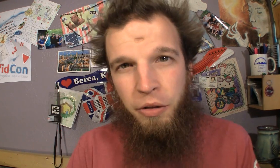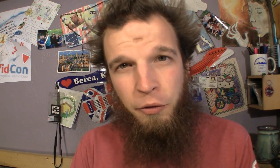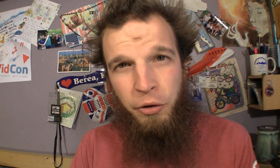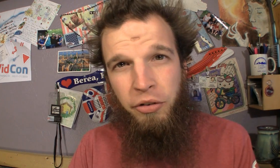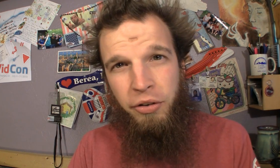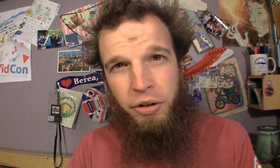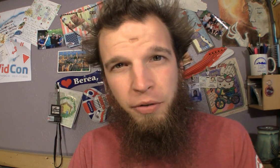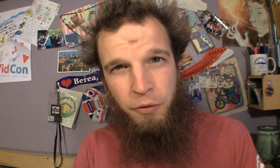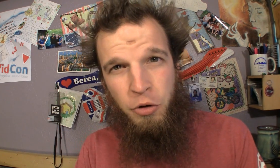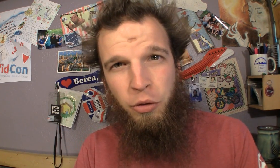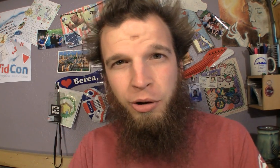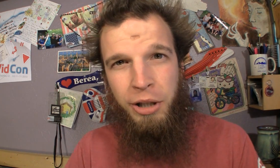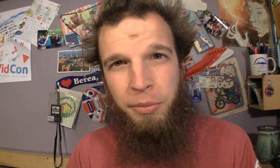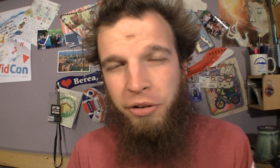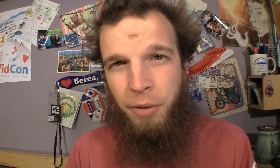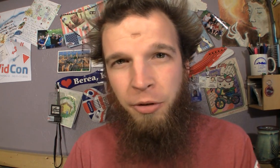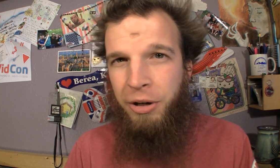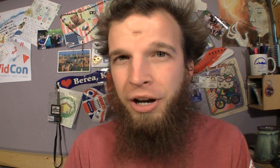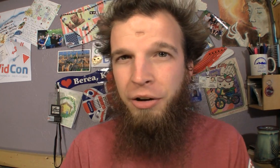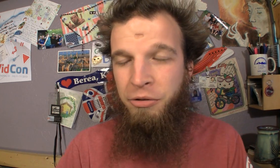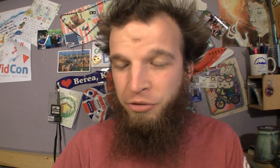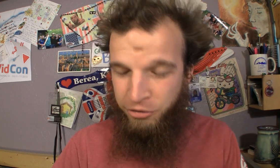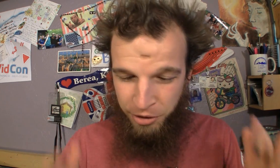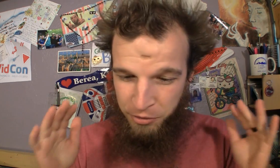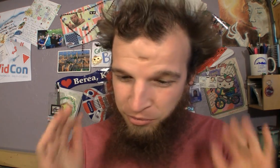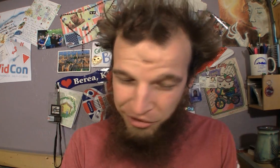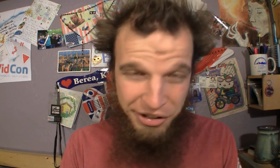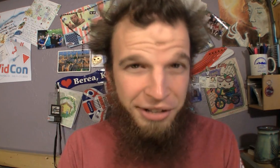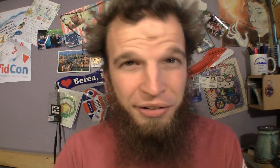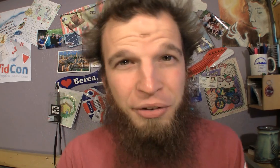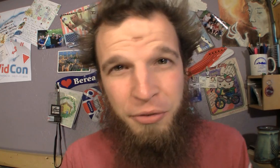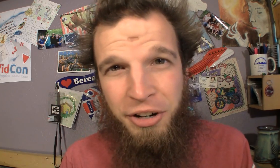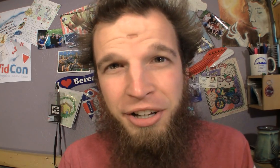The first few clips come from a guy who's story was very funny